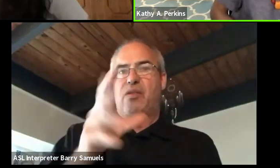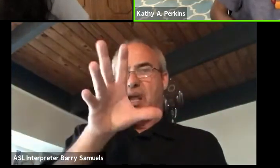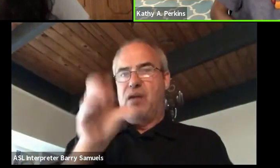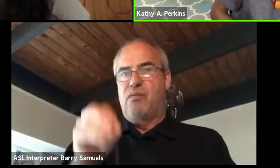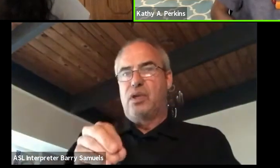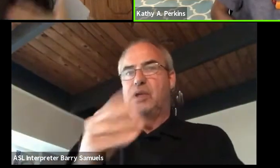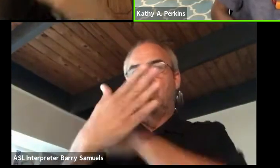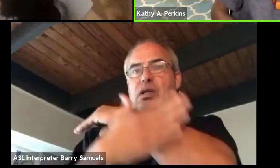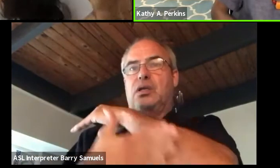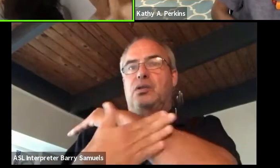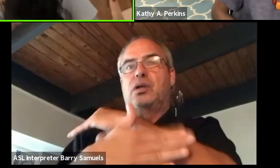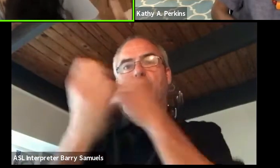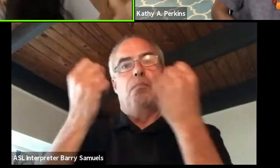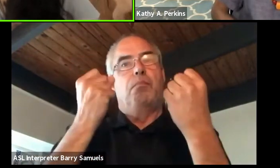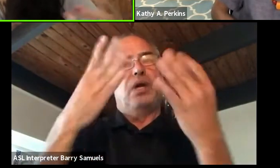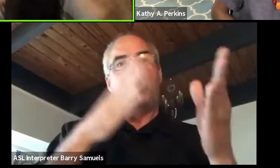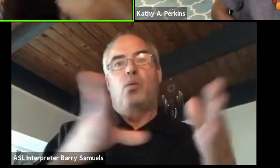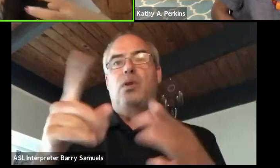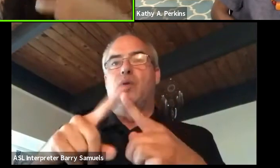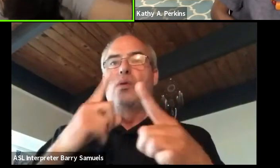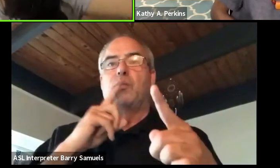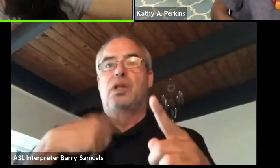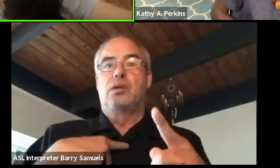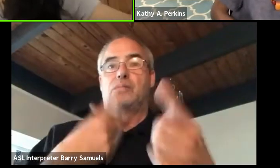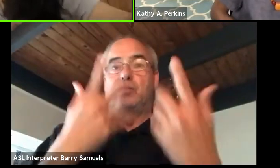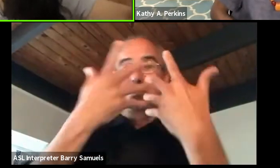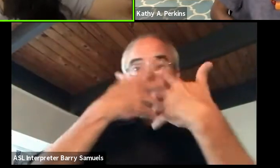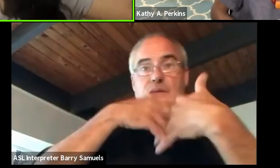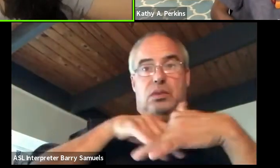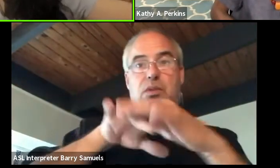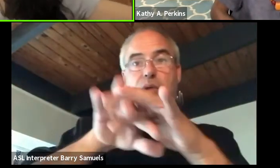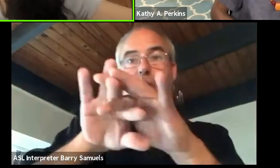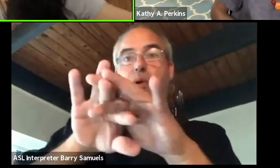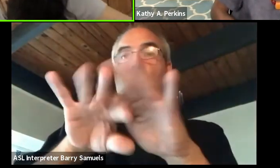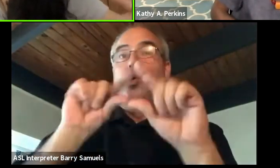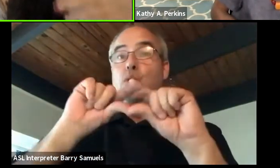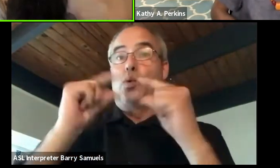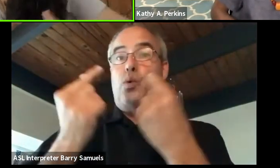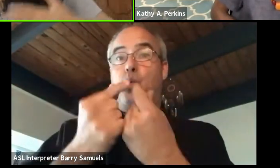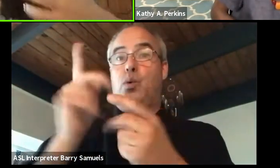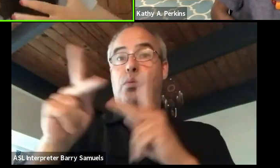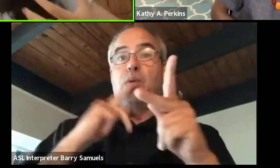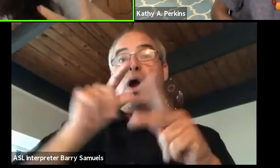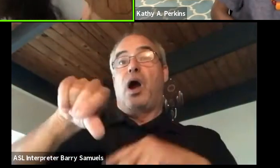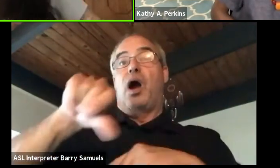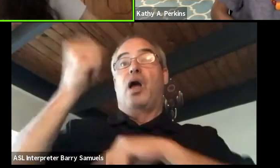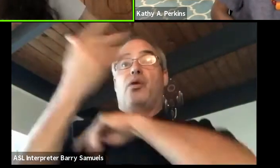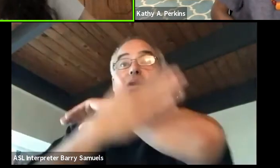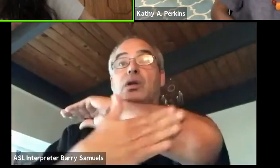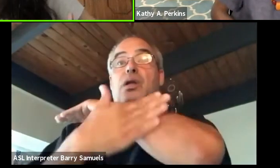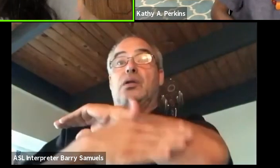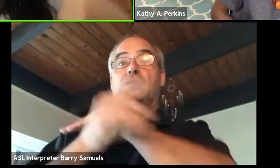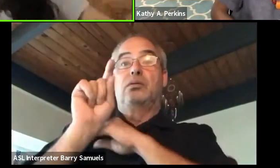this is some form of brain drain, right? Where somebody or a group of folks from abroad are able- because of the resources that they have,